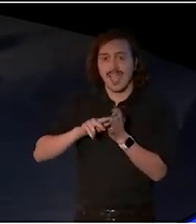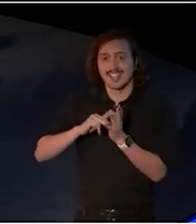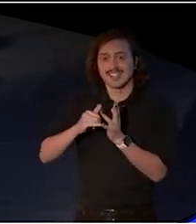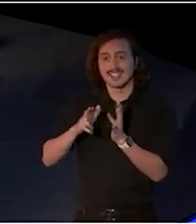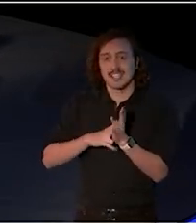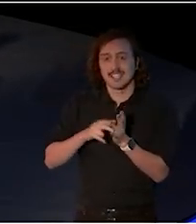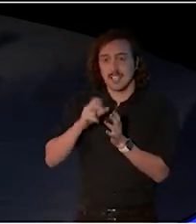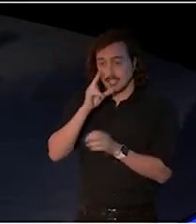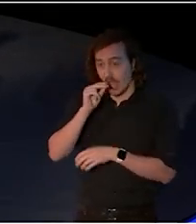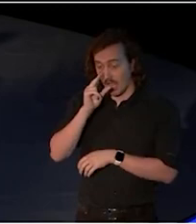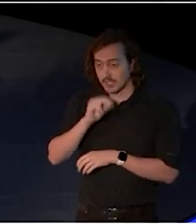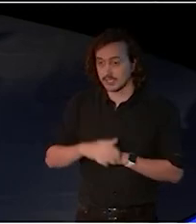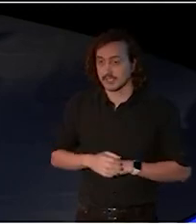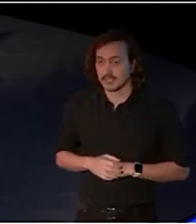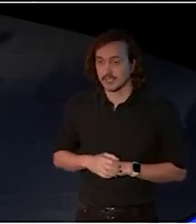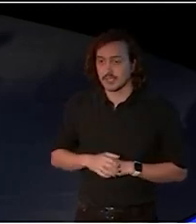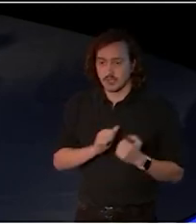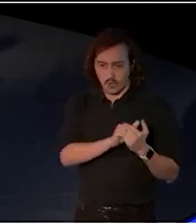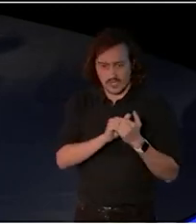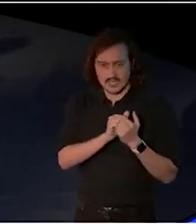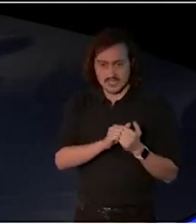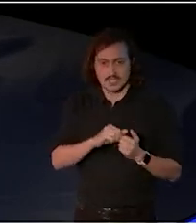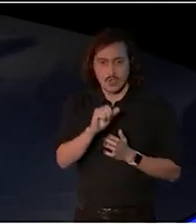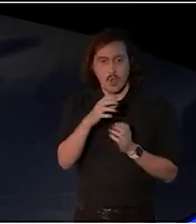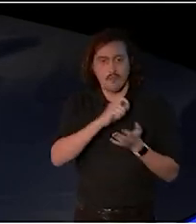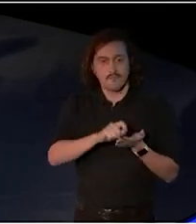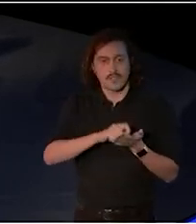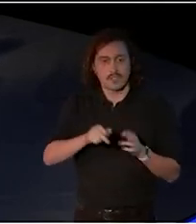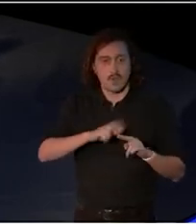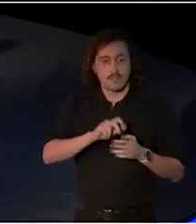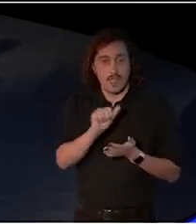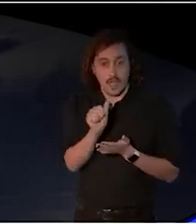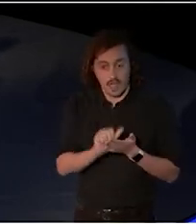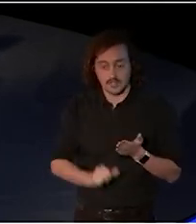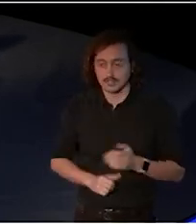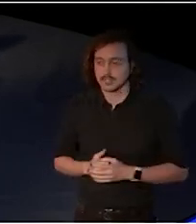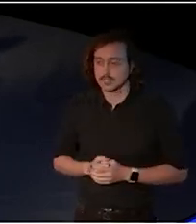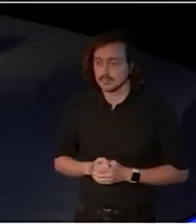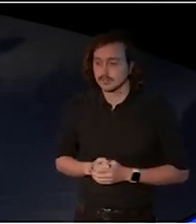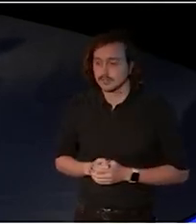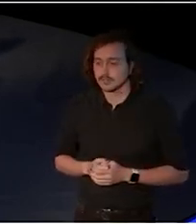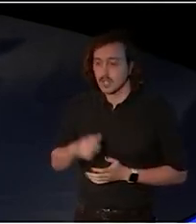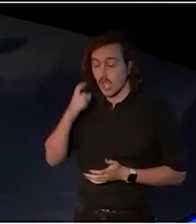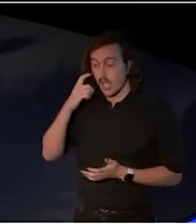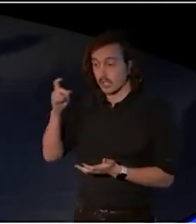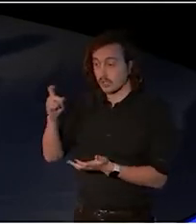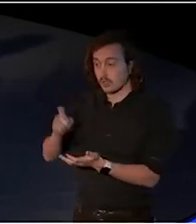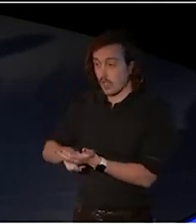the Arts with whom we work so closely and so collaboratively. I also want to acknowledge the heads of a number